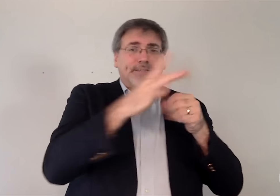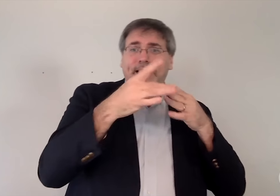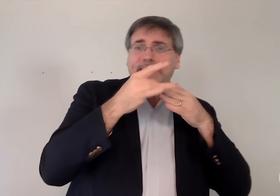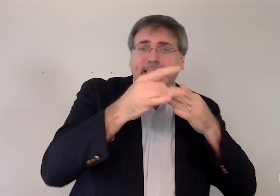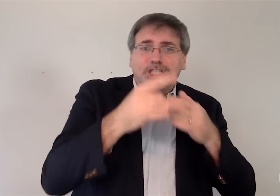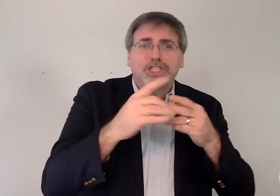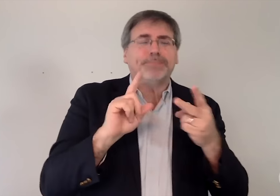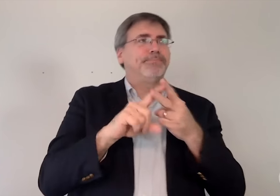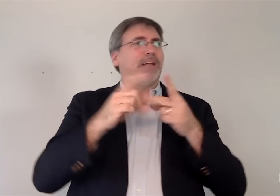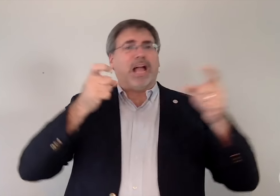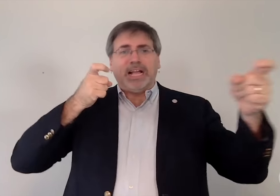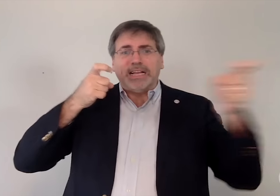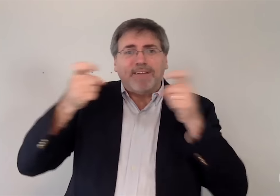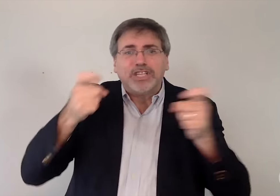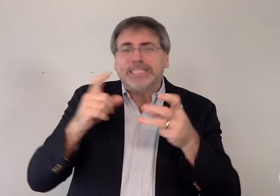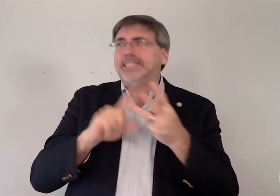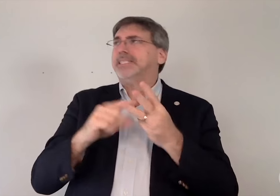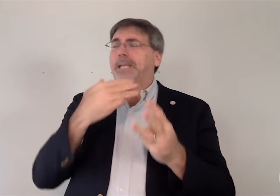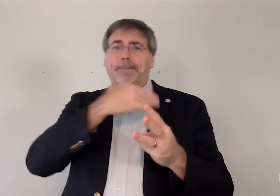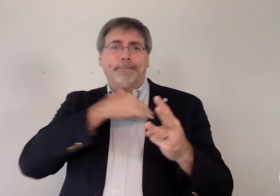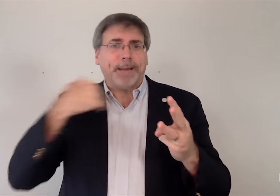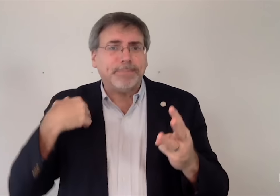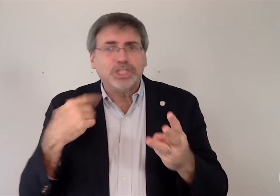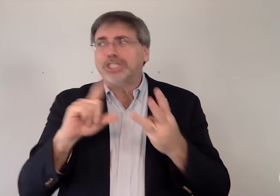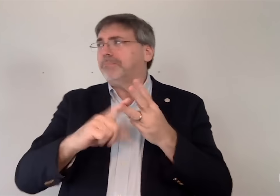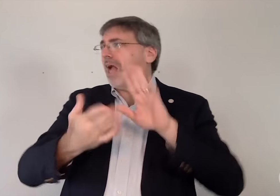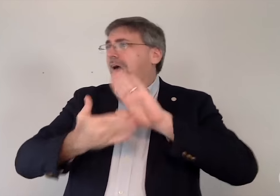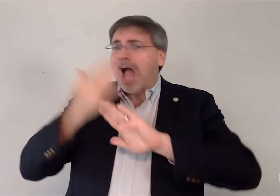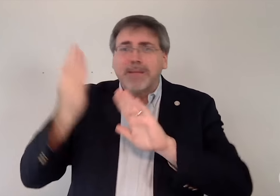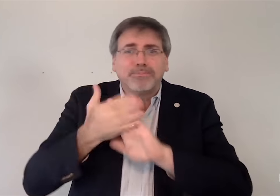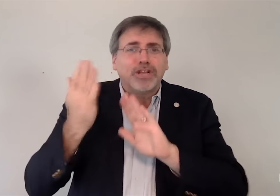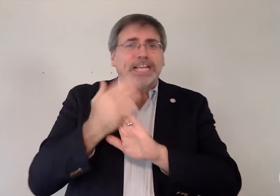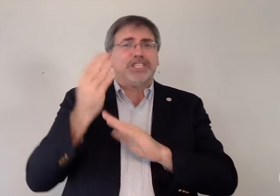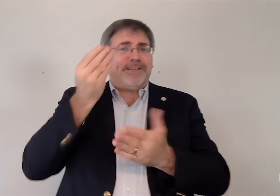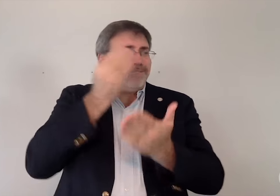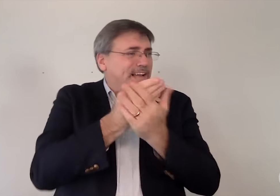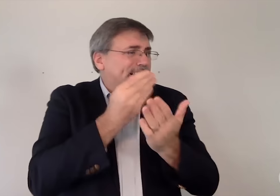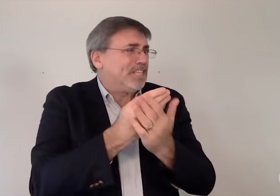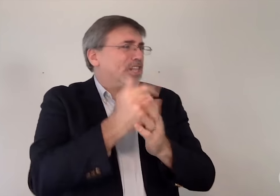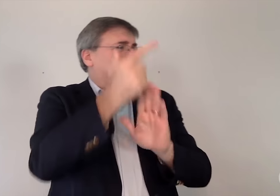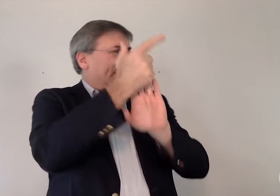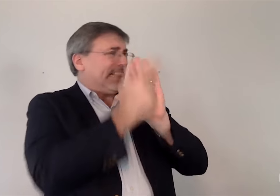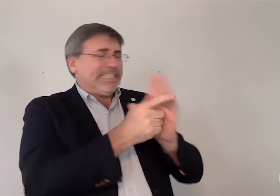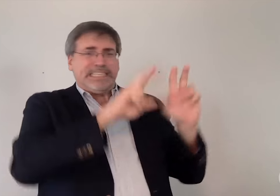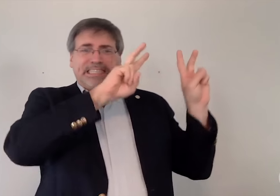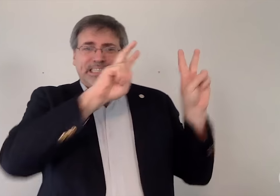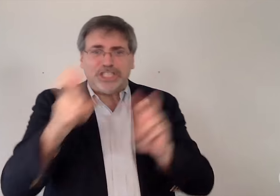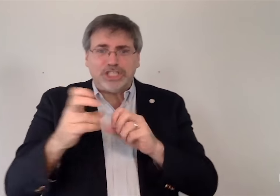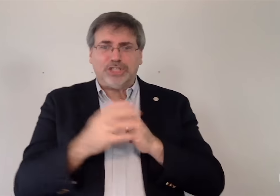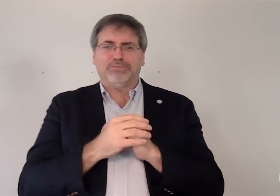of leadership, governance, membership, operations, financial, and legal issues